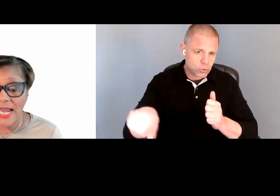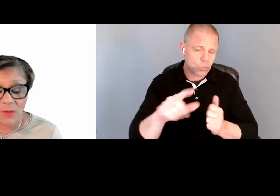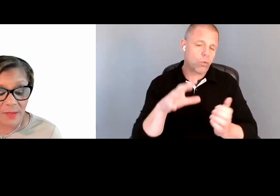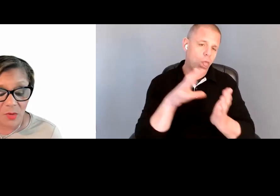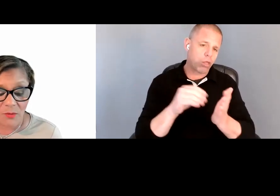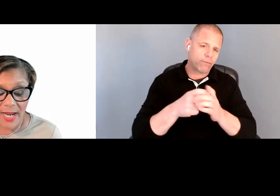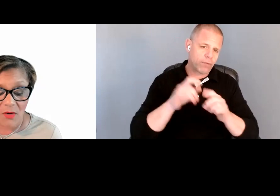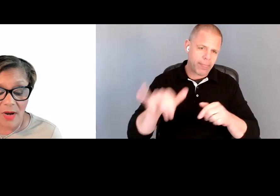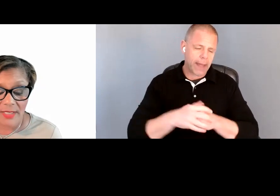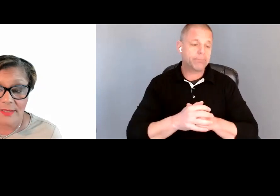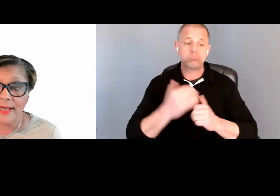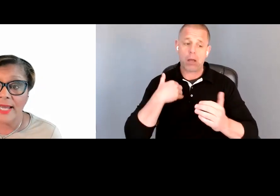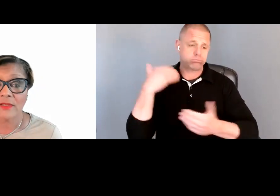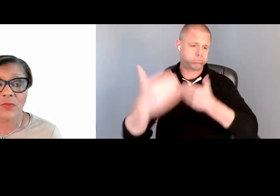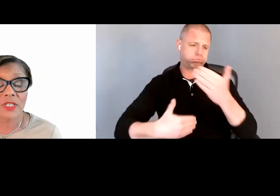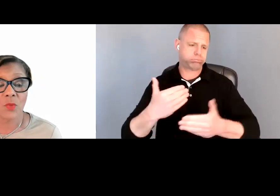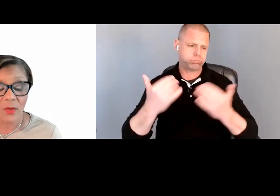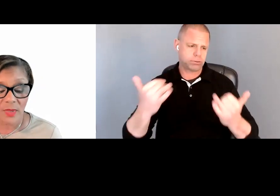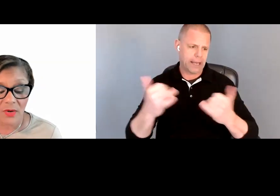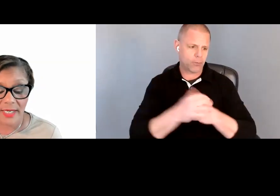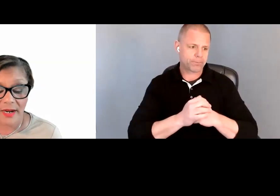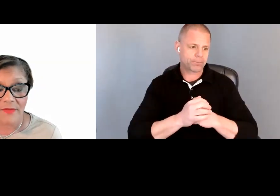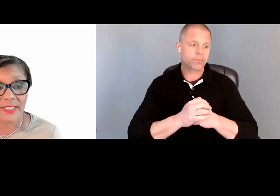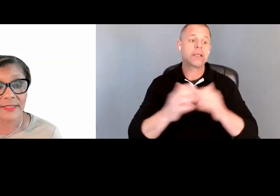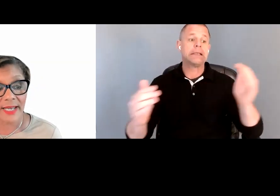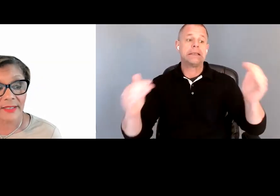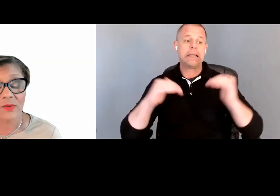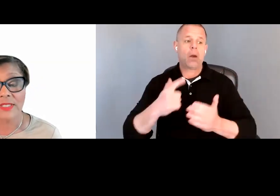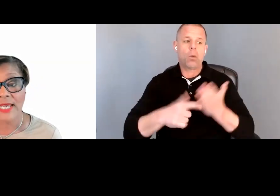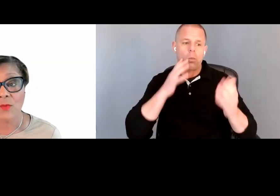I am going to move right on to next, which is what are we going to cover today? So today we